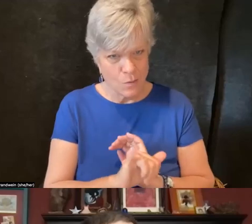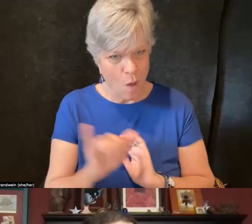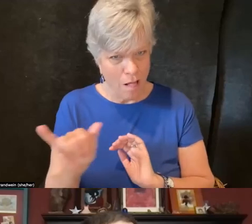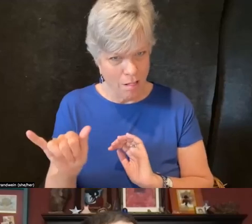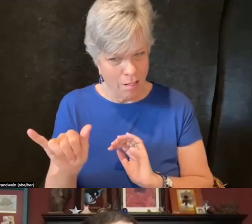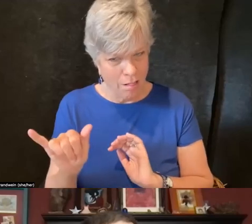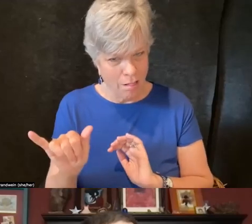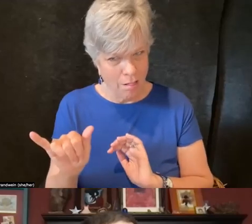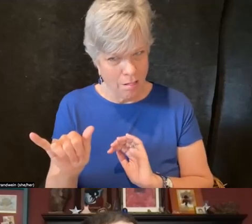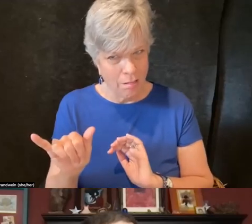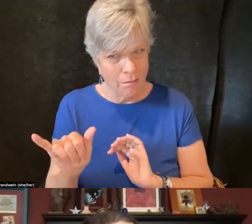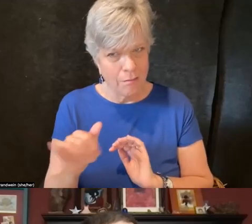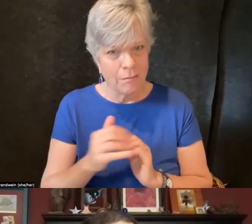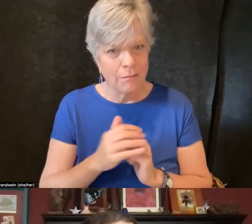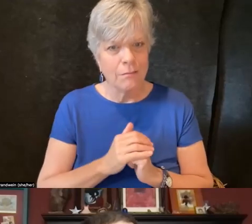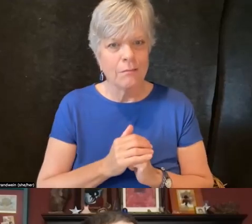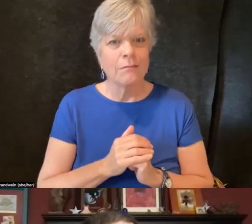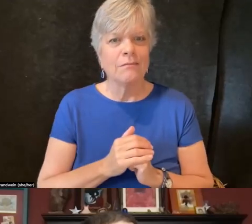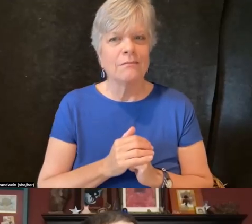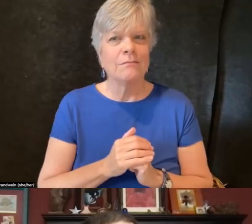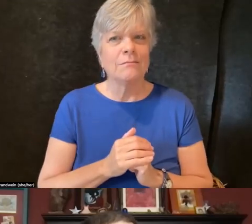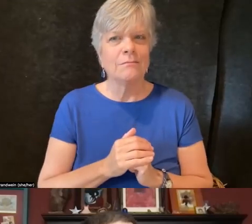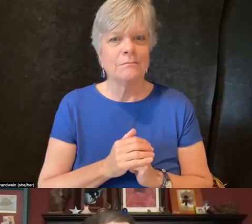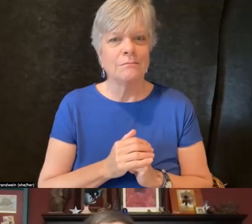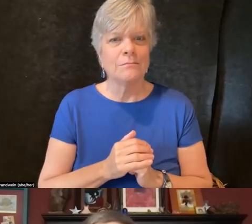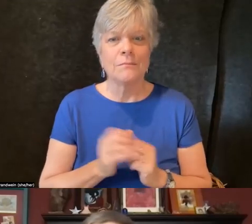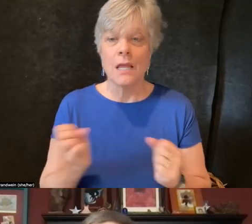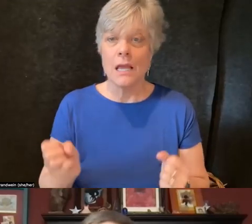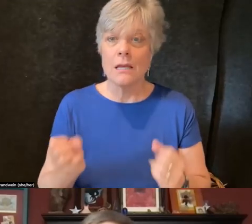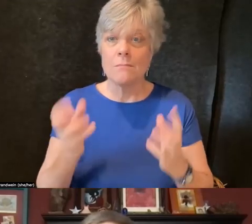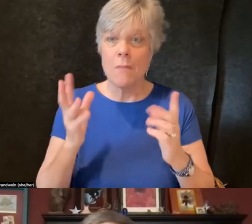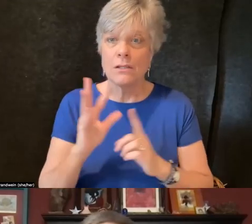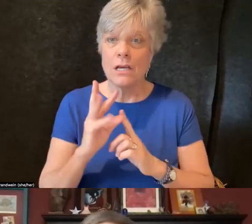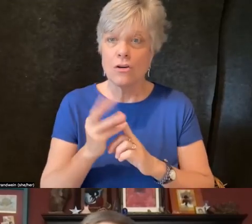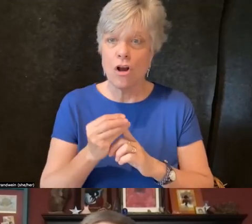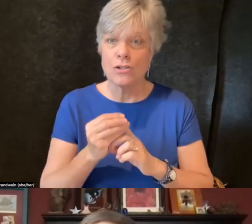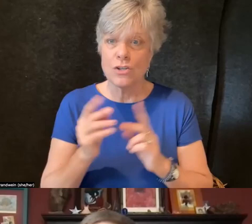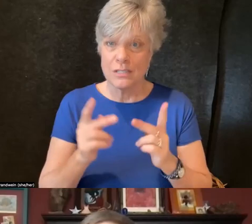So in multicultural spaces and lots of conversations